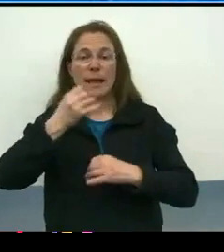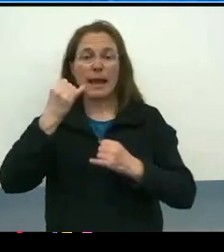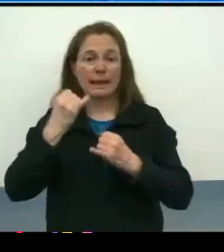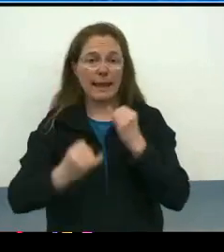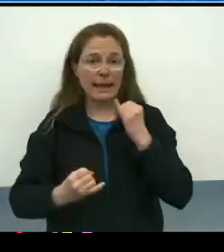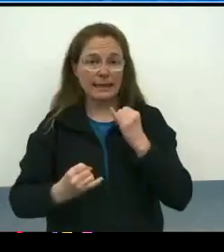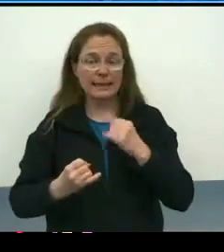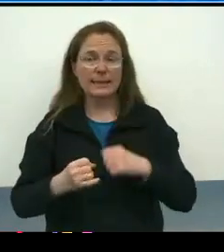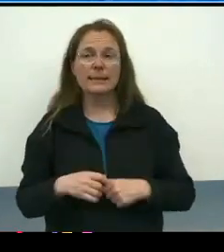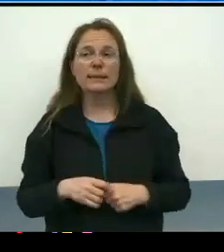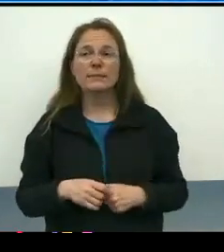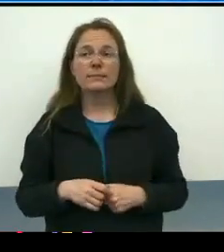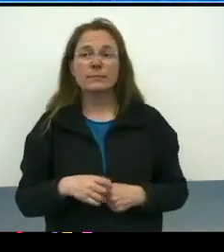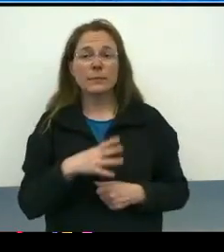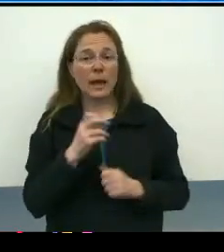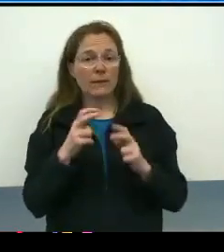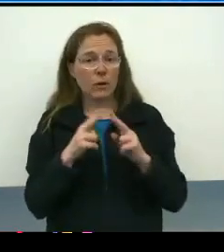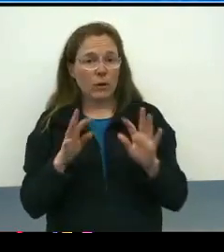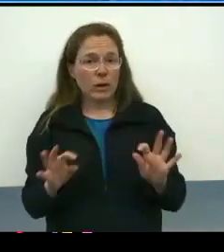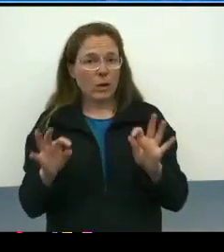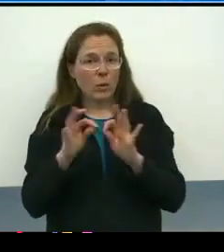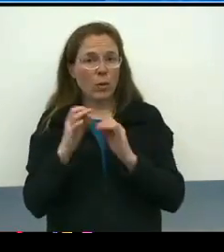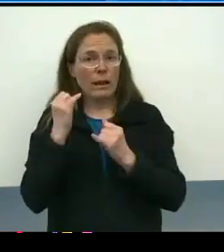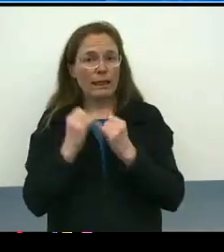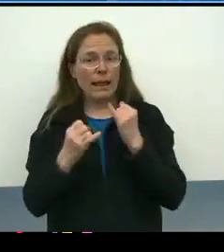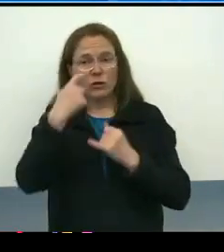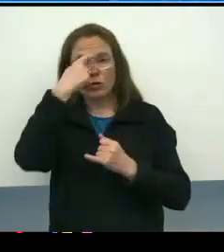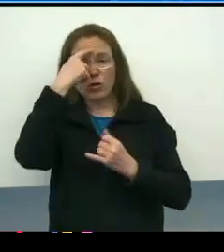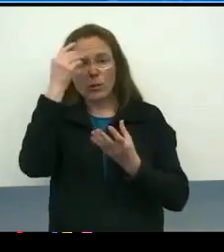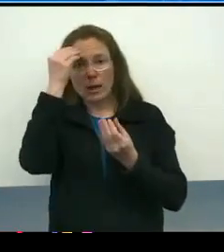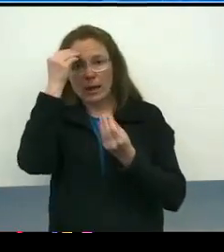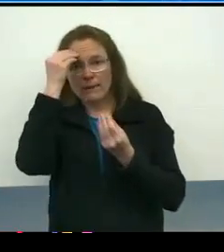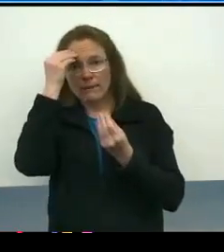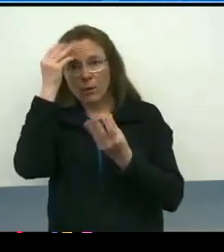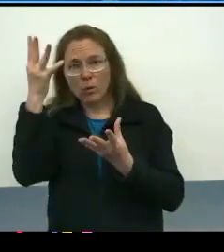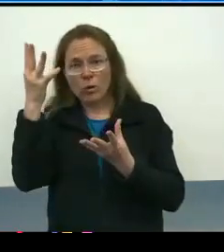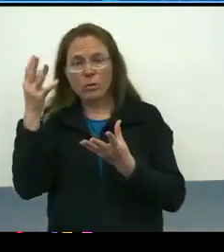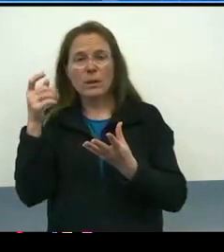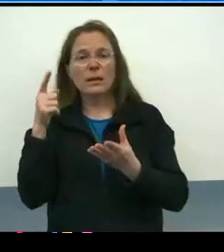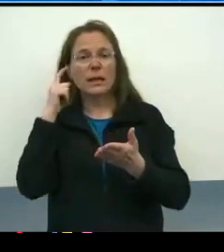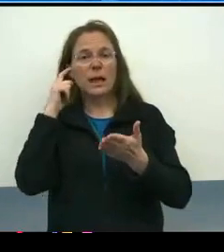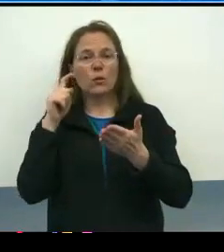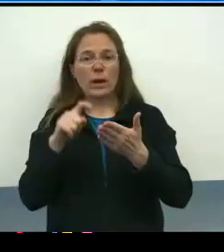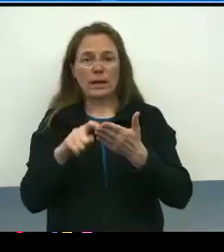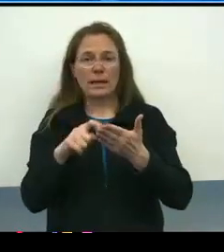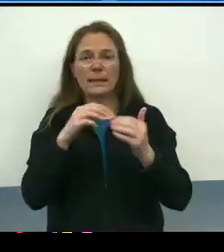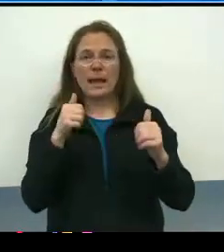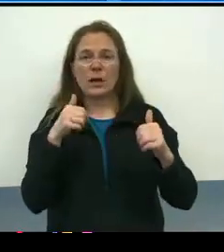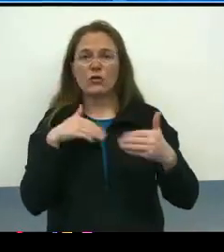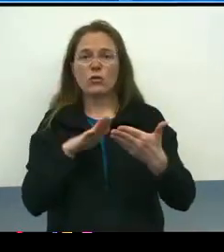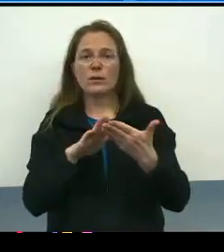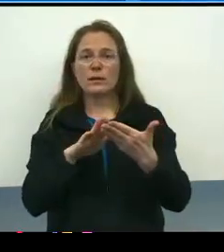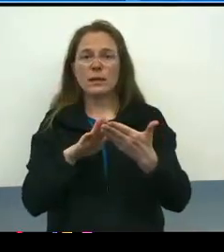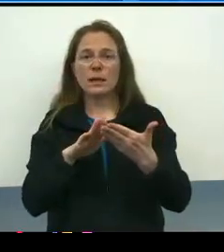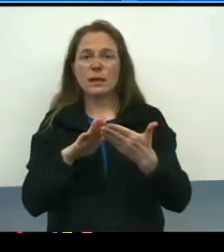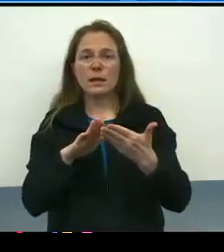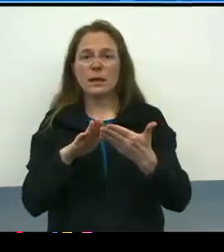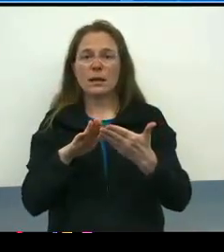and quite critically, this trauma-informed frame includes recognizing and addressing overt discrimination,